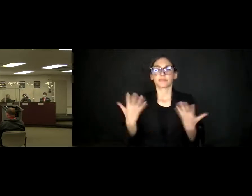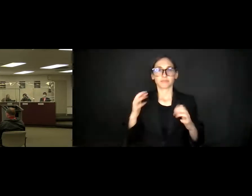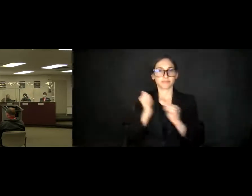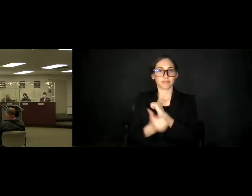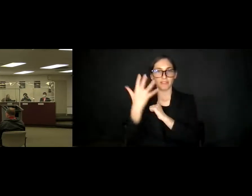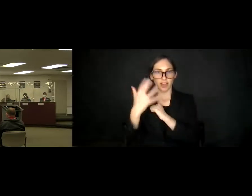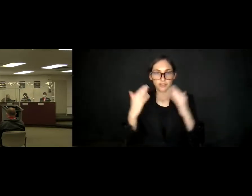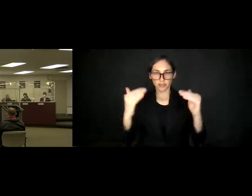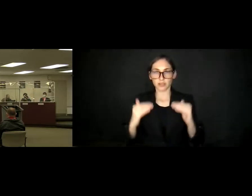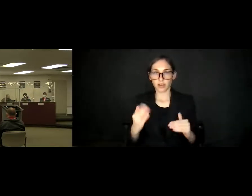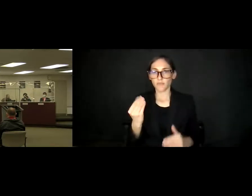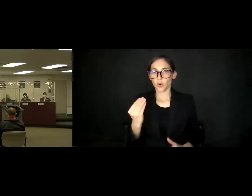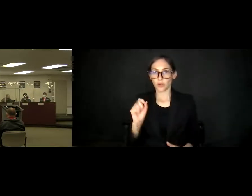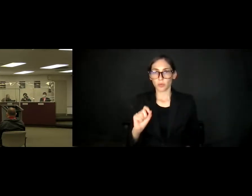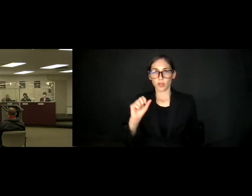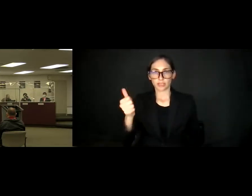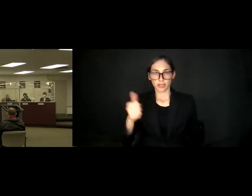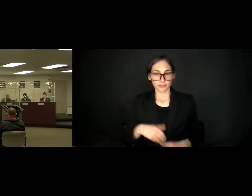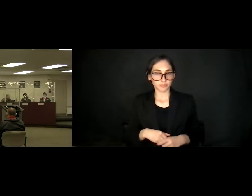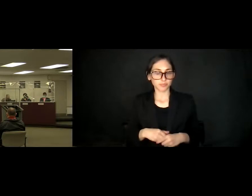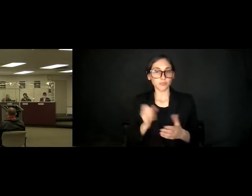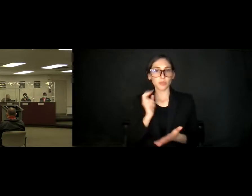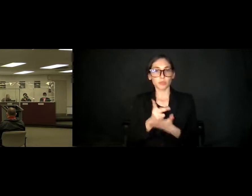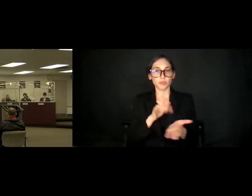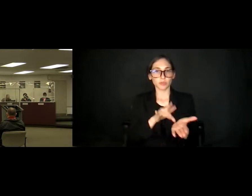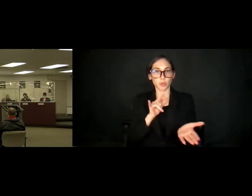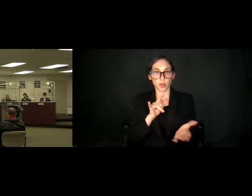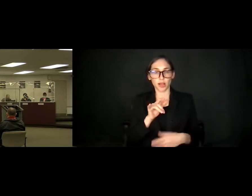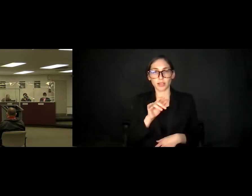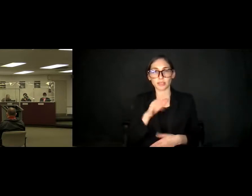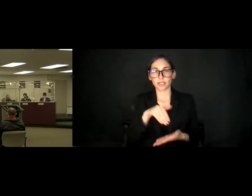Approval to Utilize the CalNet Cellular Voice and Data Services Agreement